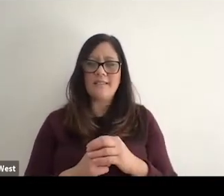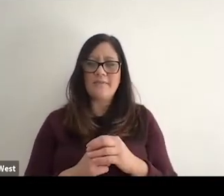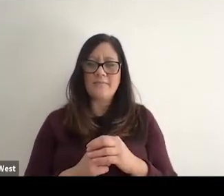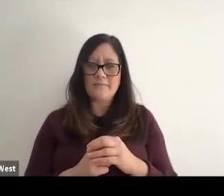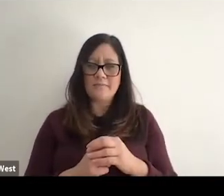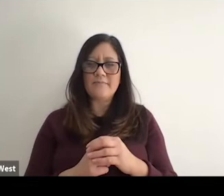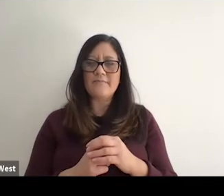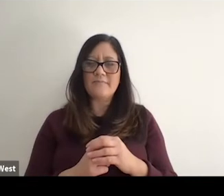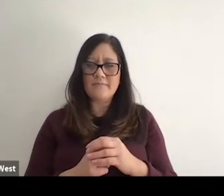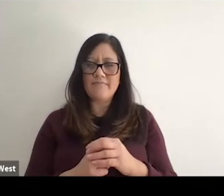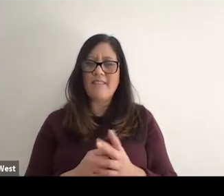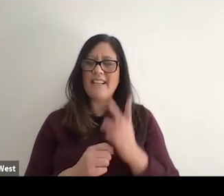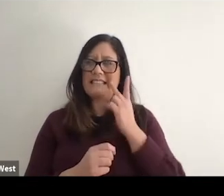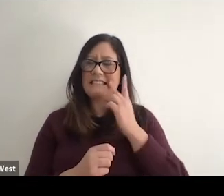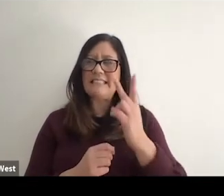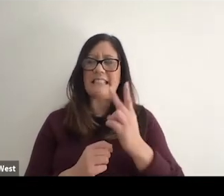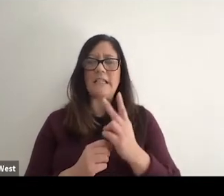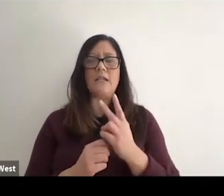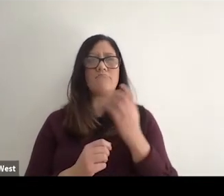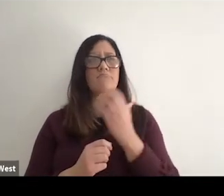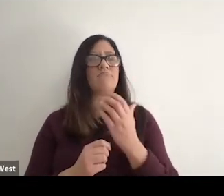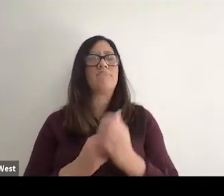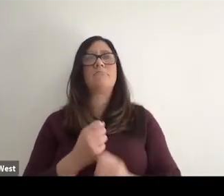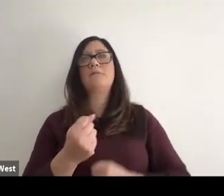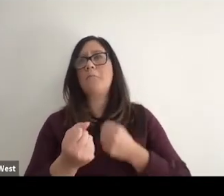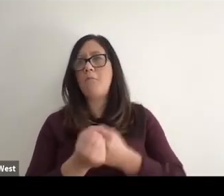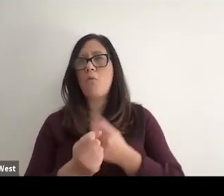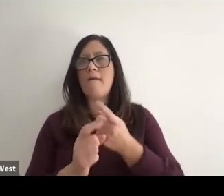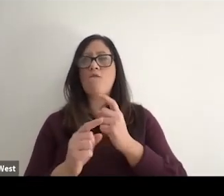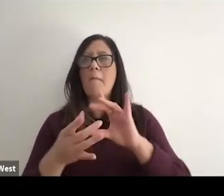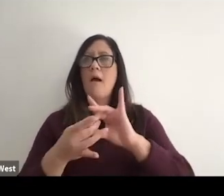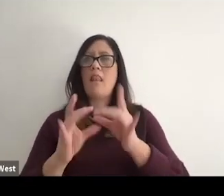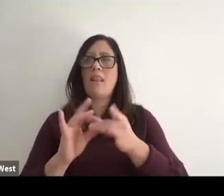that whole experience and was seeing the tremendous support from our Olympians.